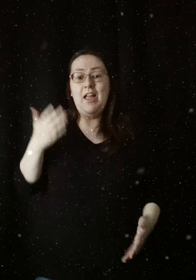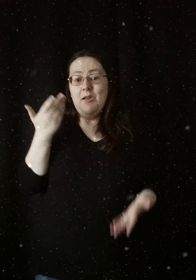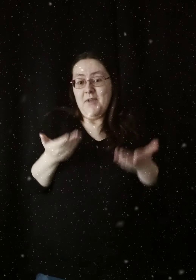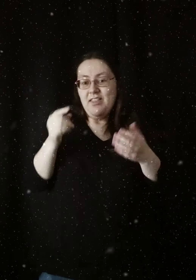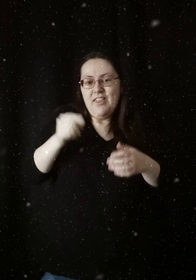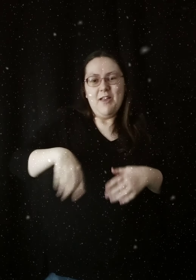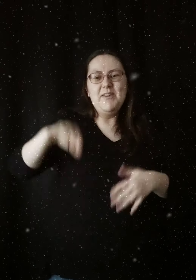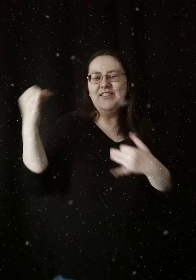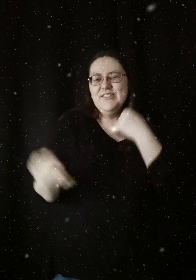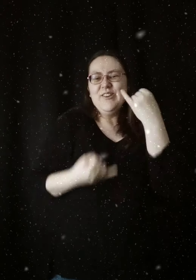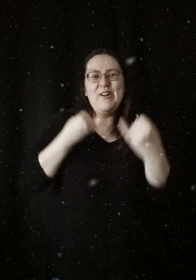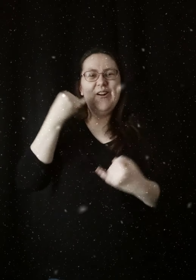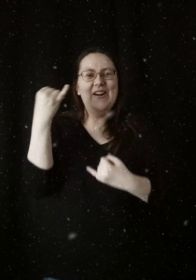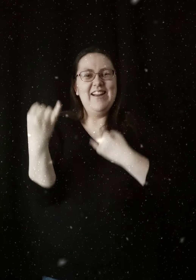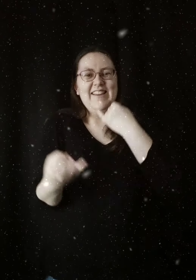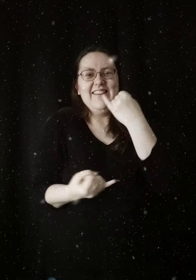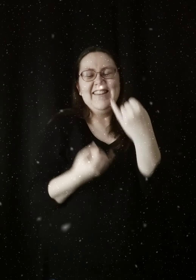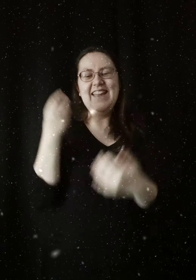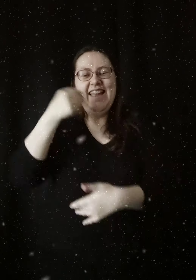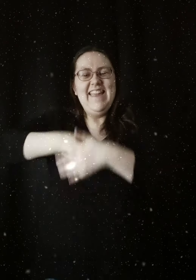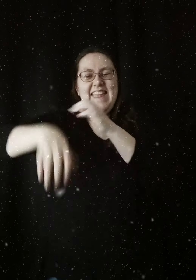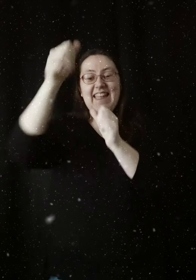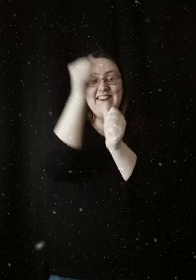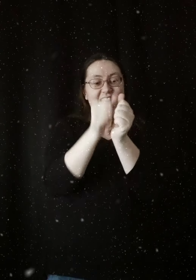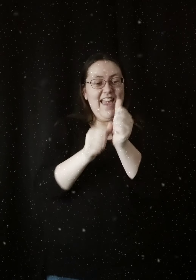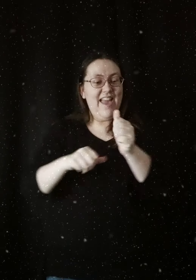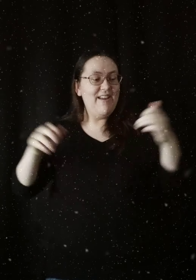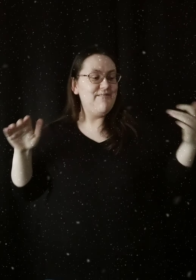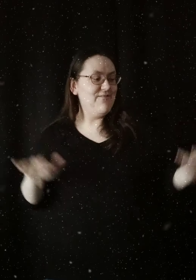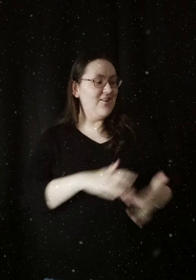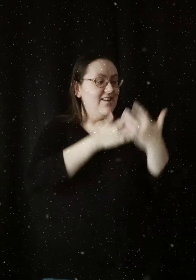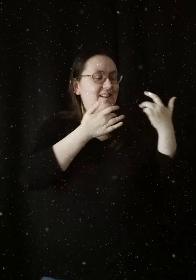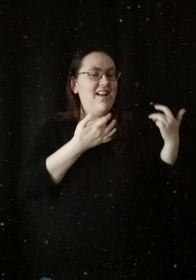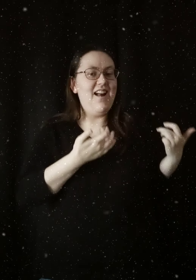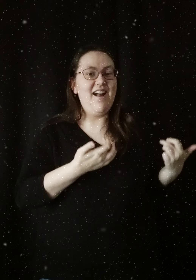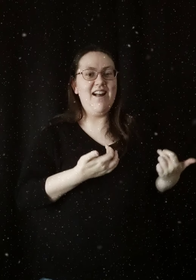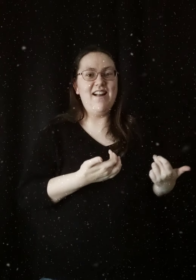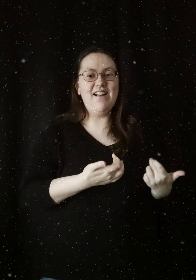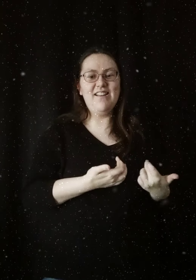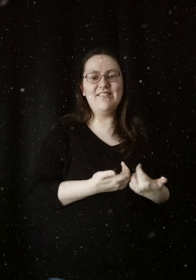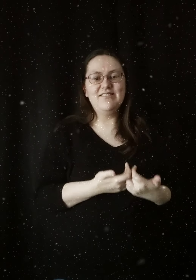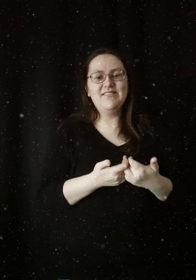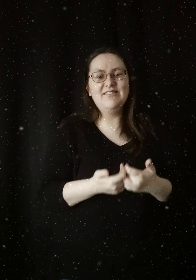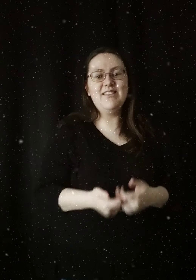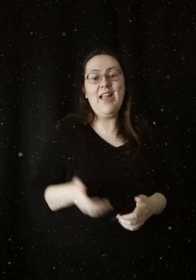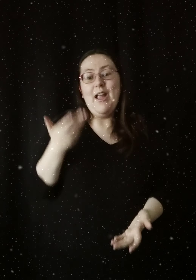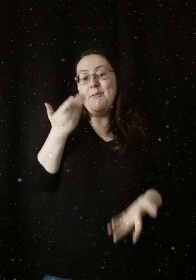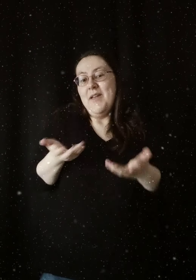May there be joy In every heart